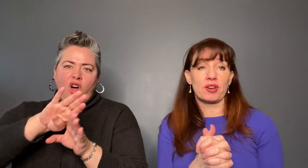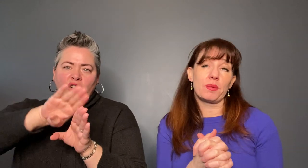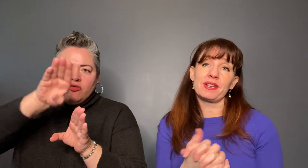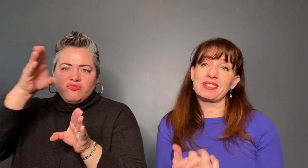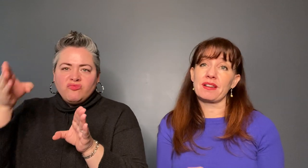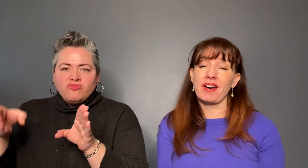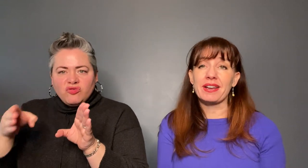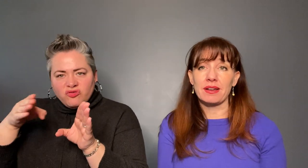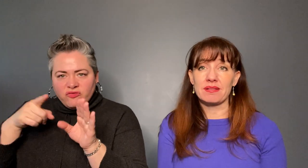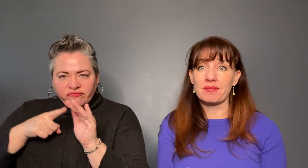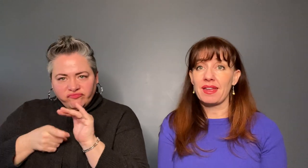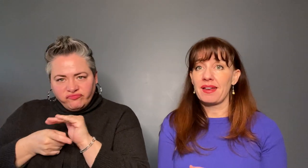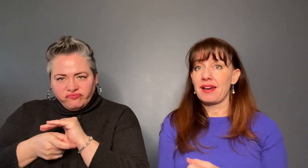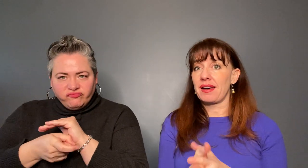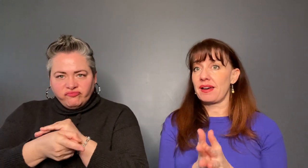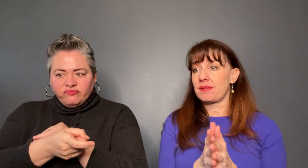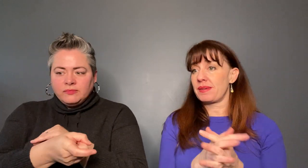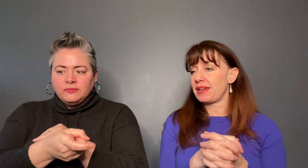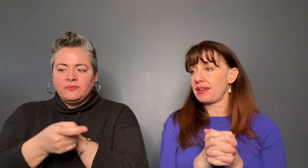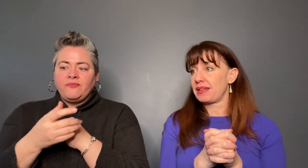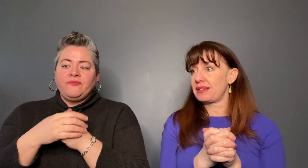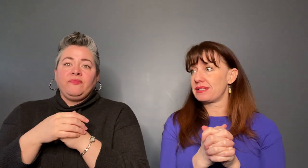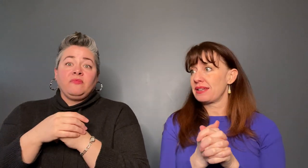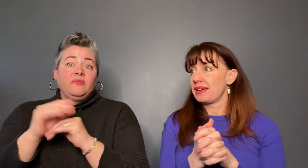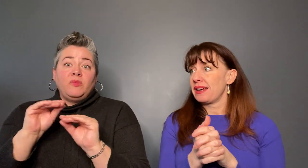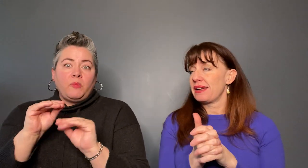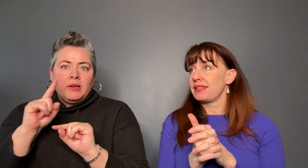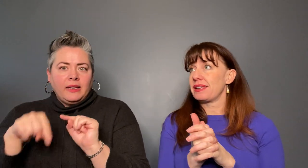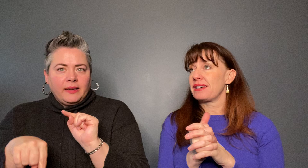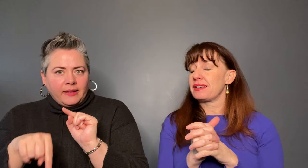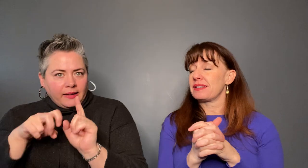where nobody's gonna find them and the